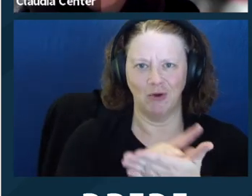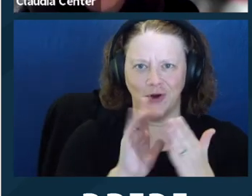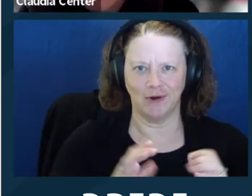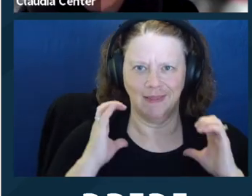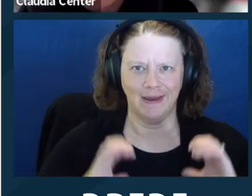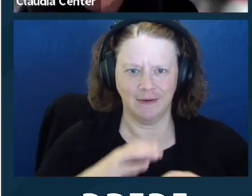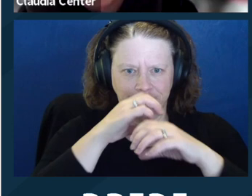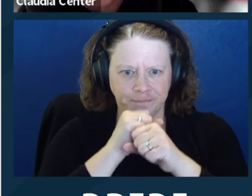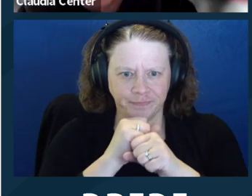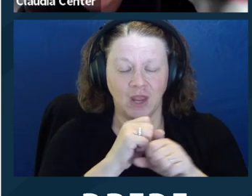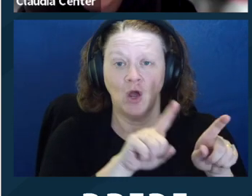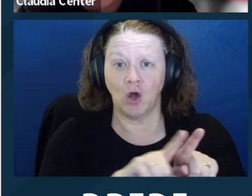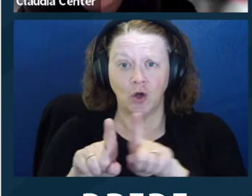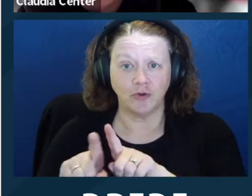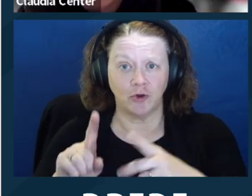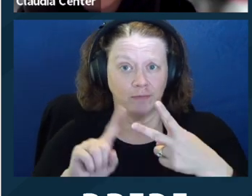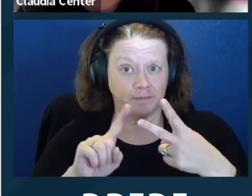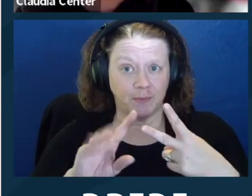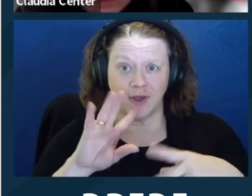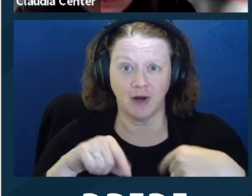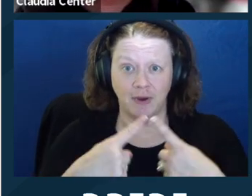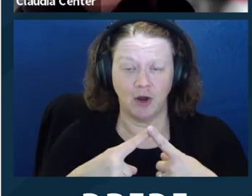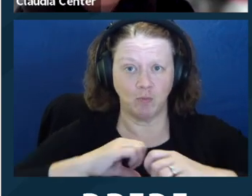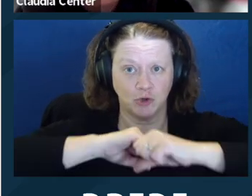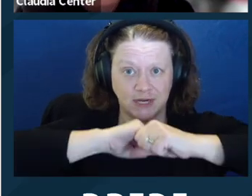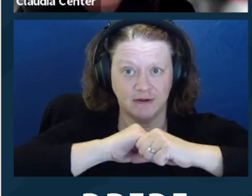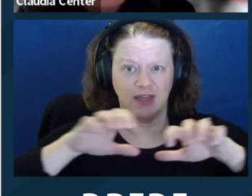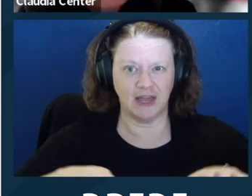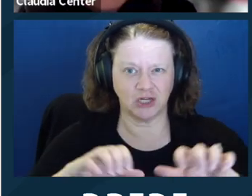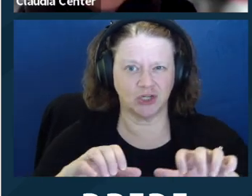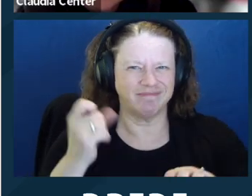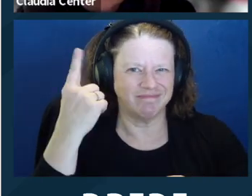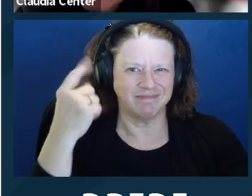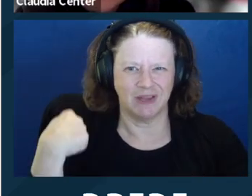action, which is something we mostly don't have in California. And then we're going to